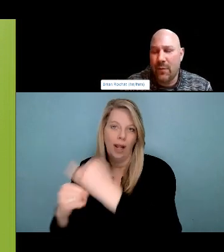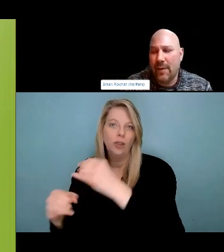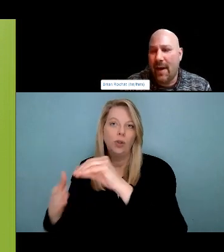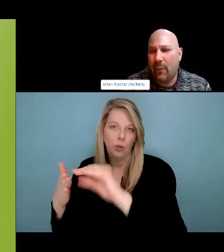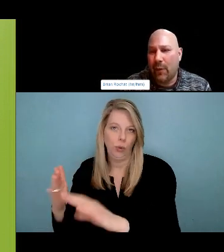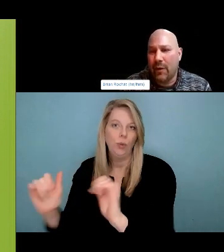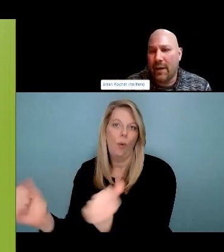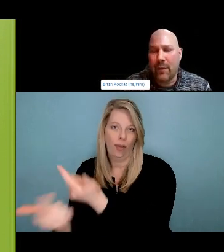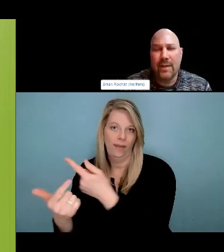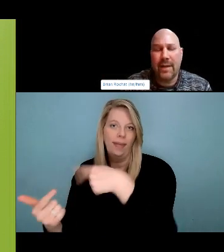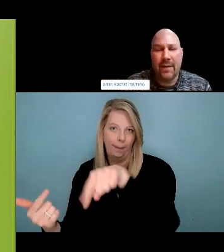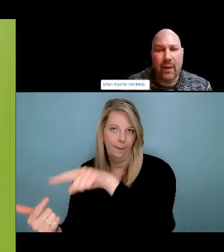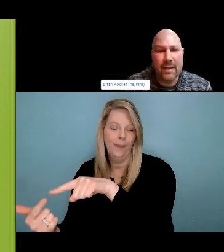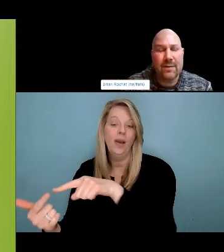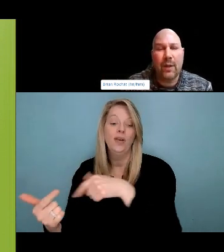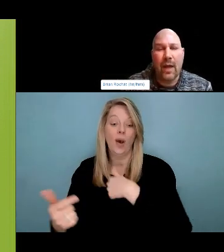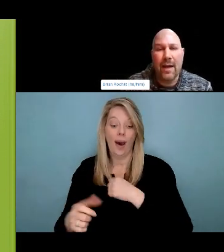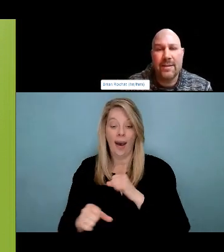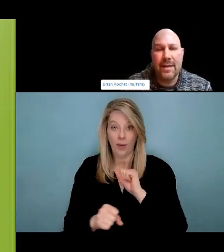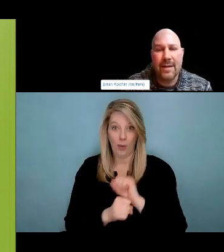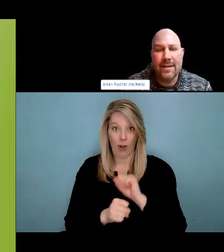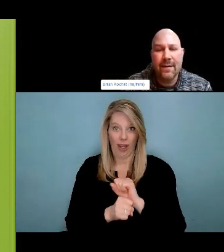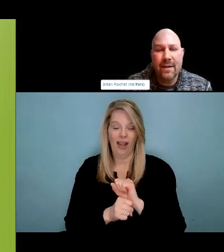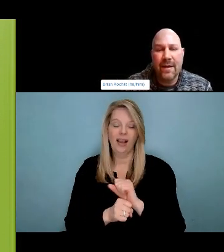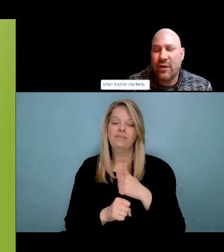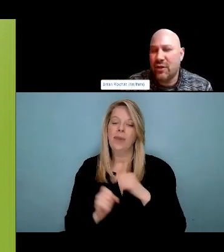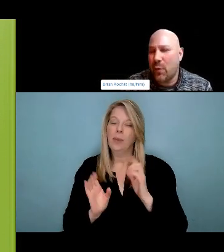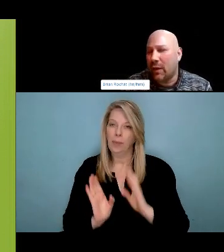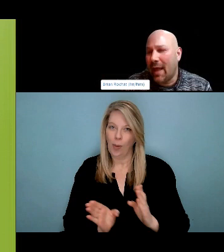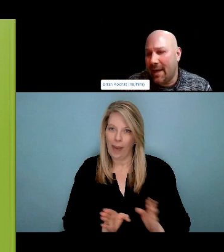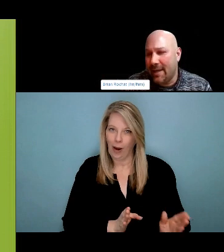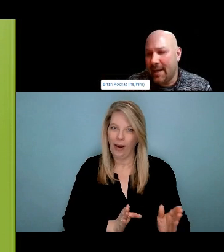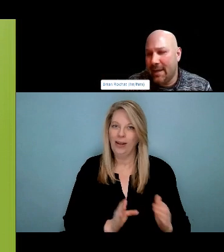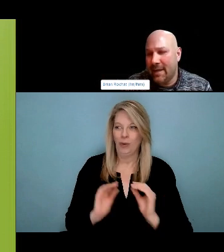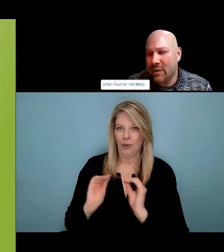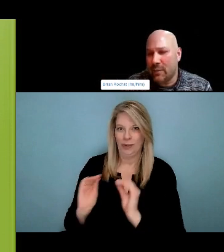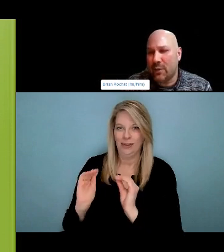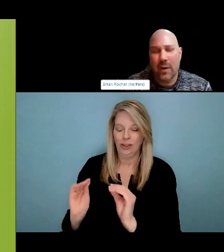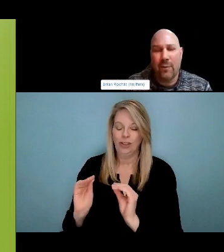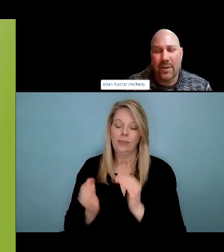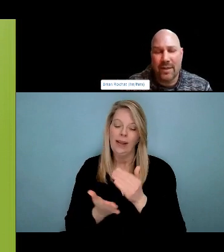to harm reduction and, we look forward to see what's seen what that means for our organization.